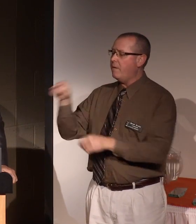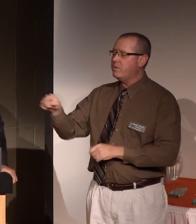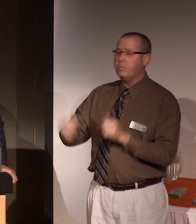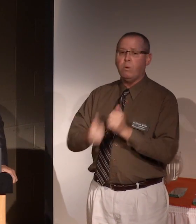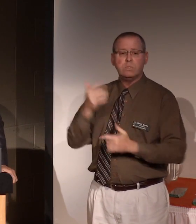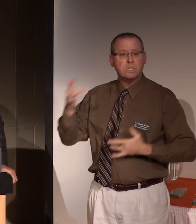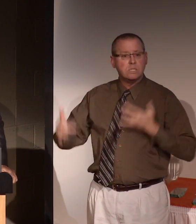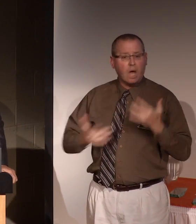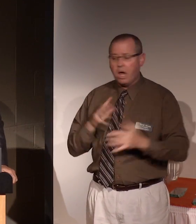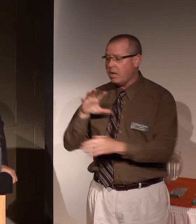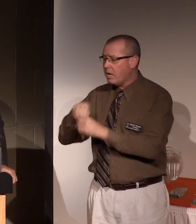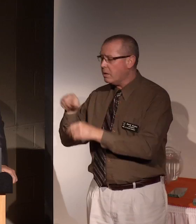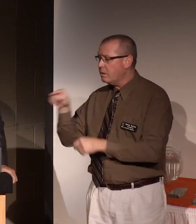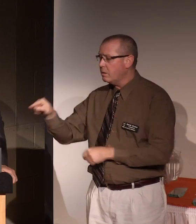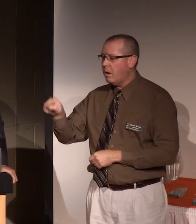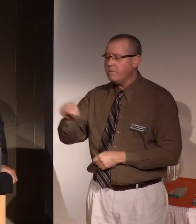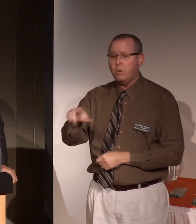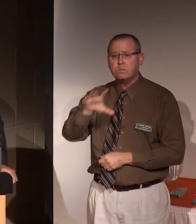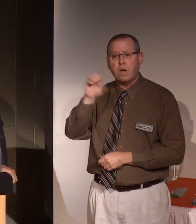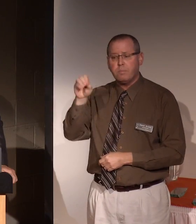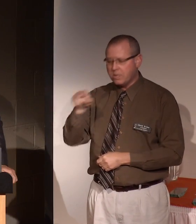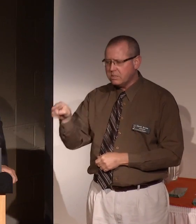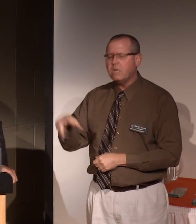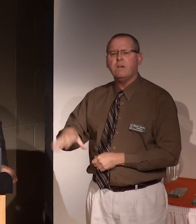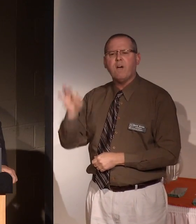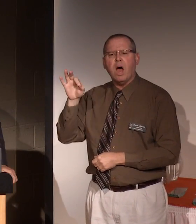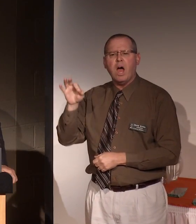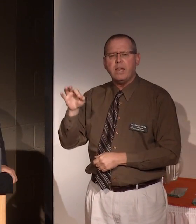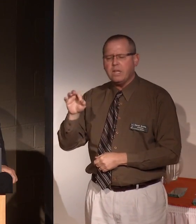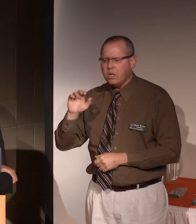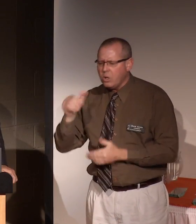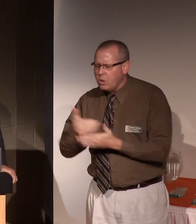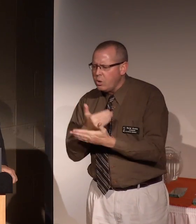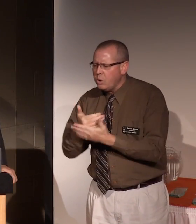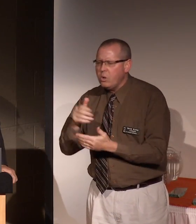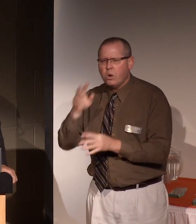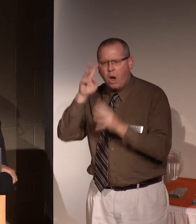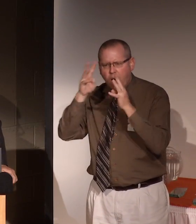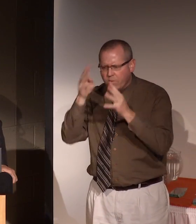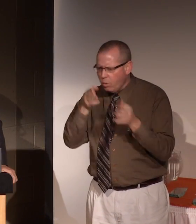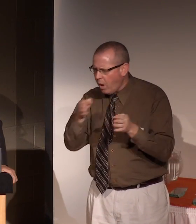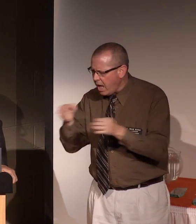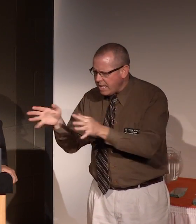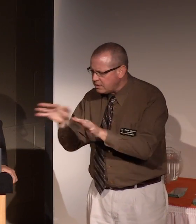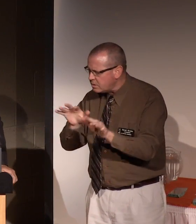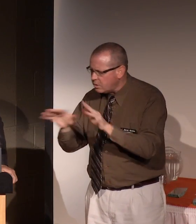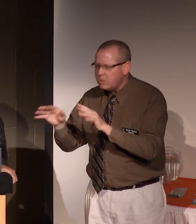aspect of it is finding novel, innovative ways to solve